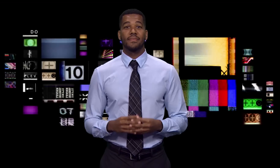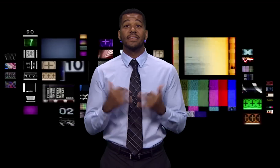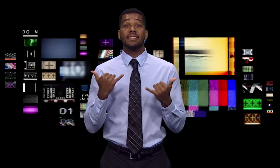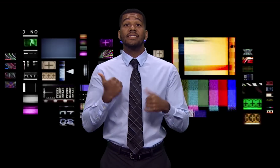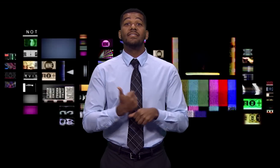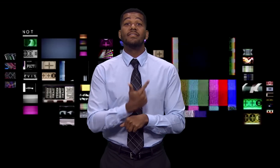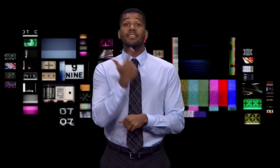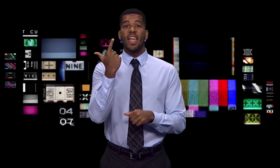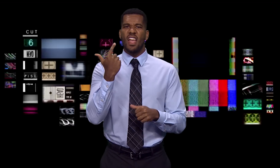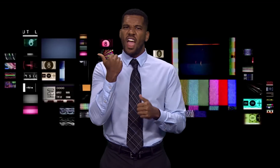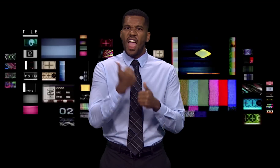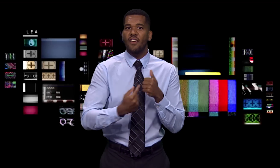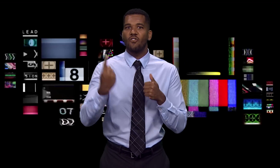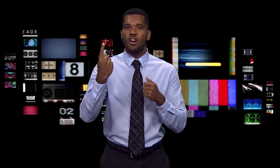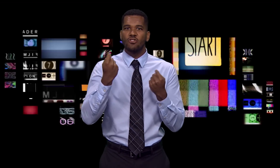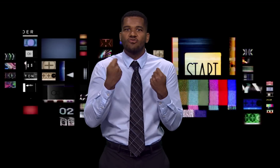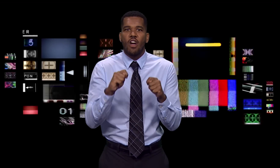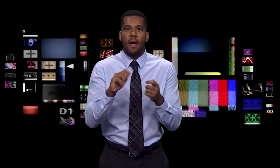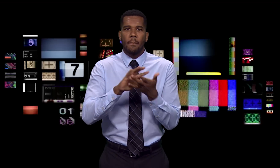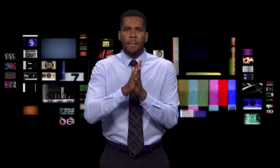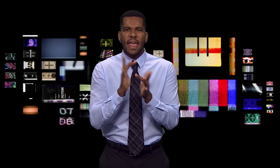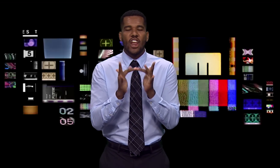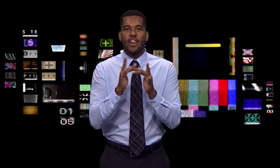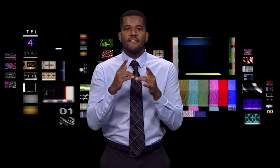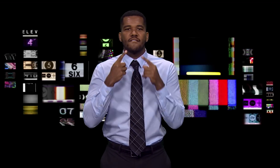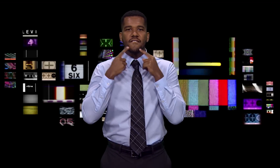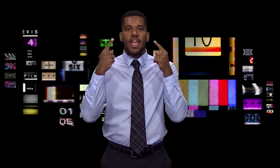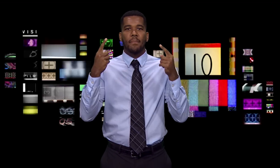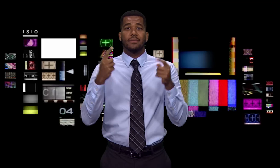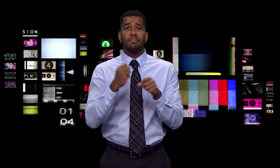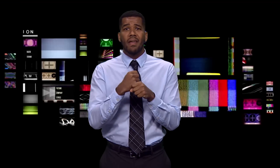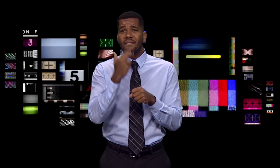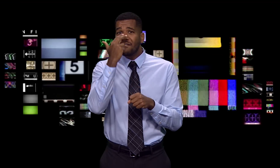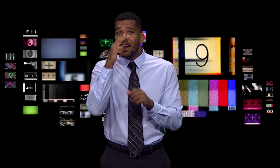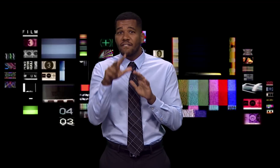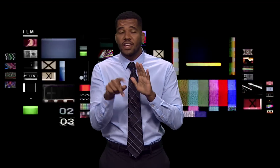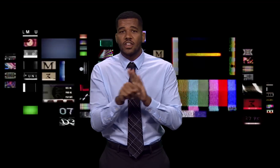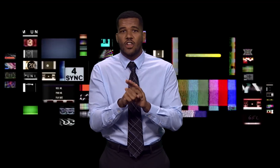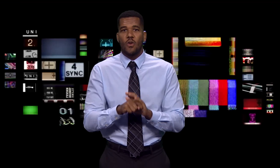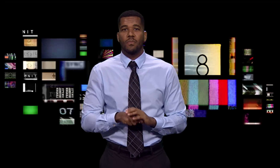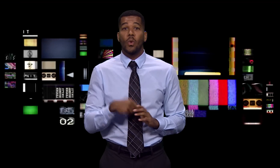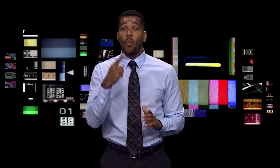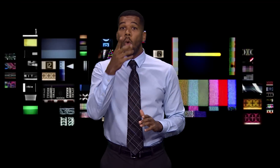These days everyone’s trying to become internet famous by making funny videos. One woman has